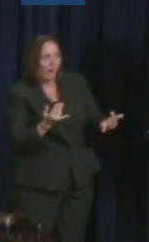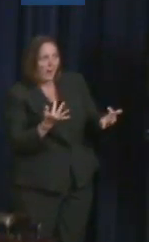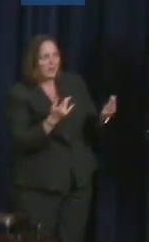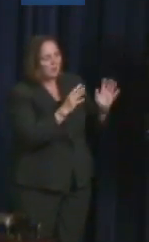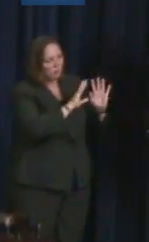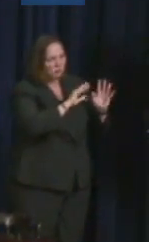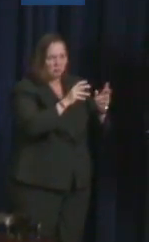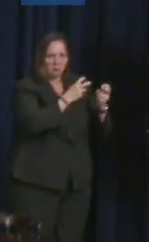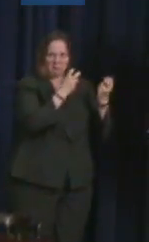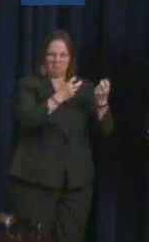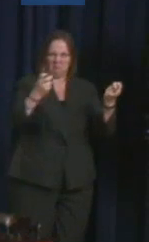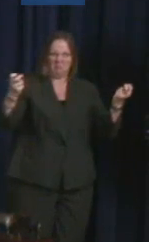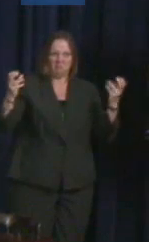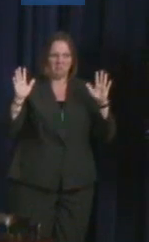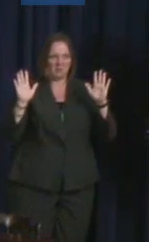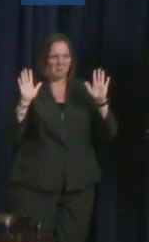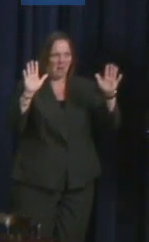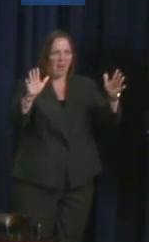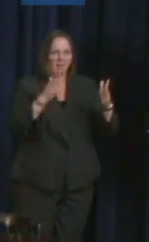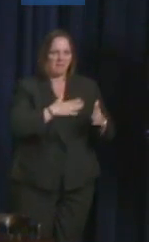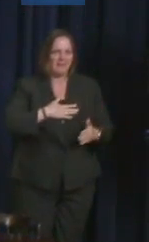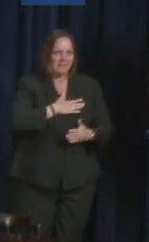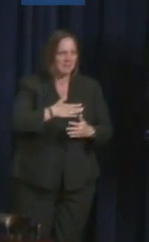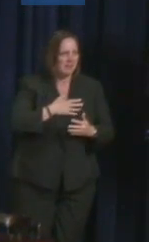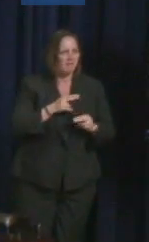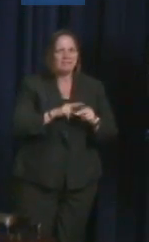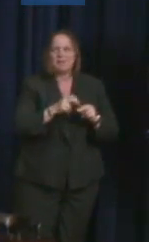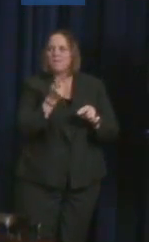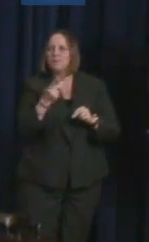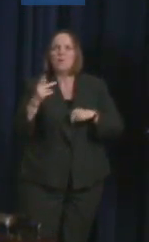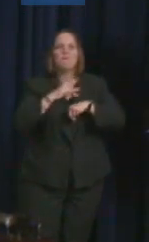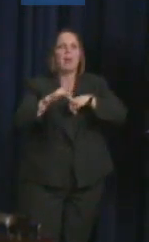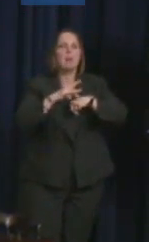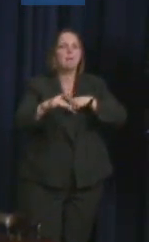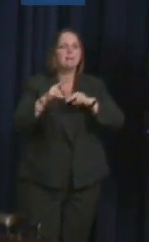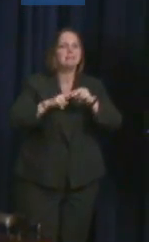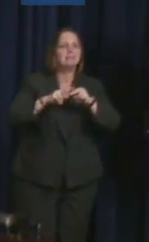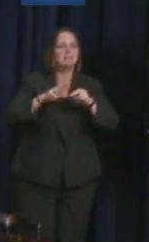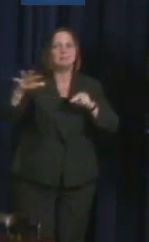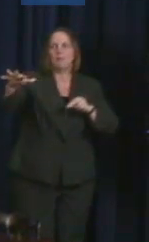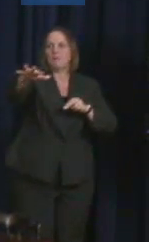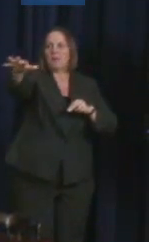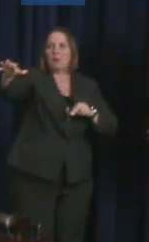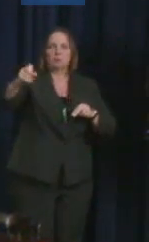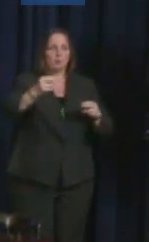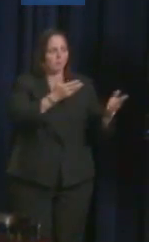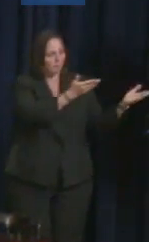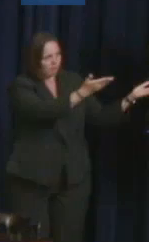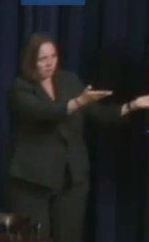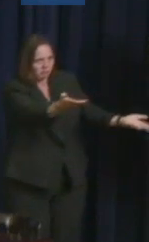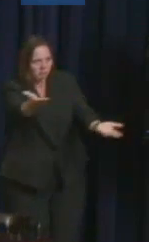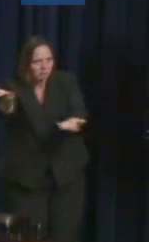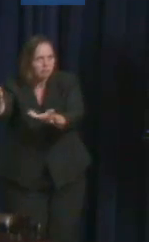else who can take a seat, there are a few open seats in the room. So let's get you all in here and comfortable.